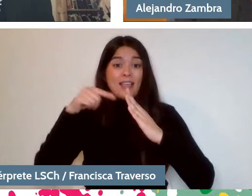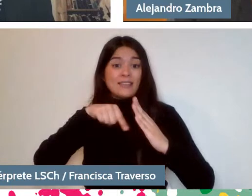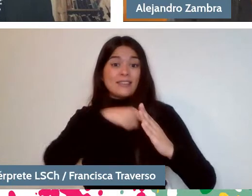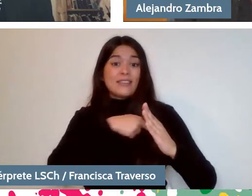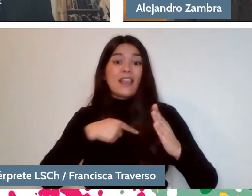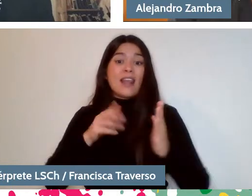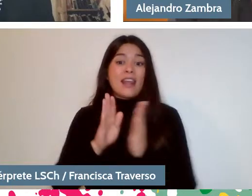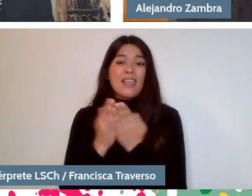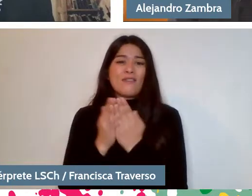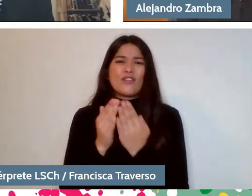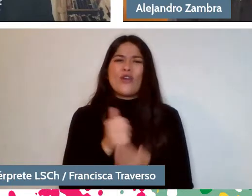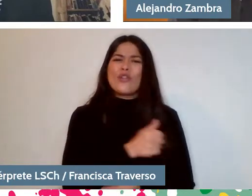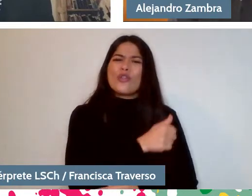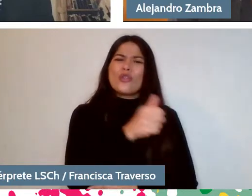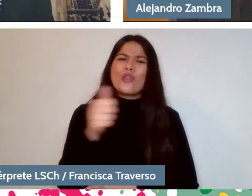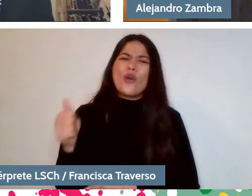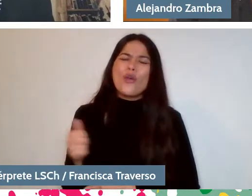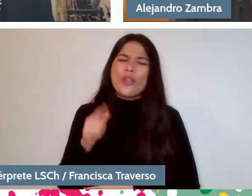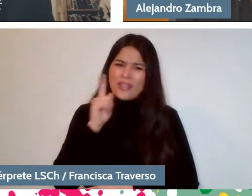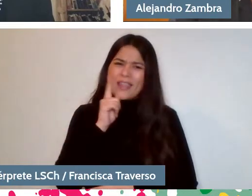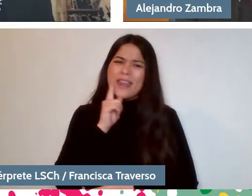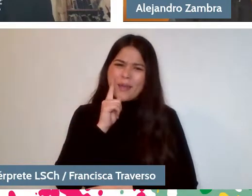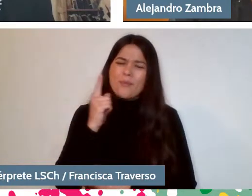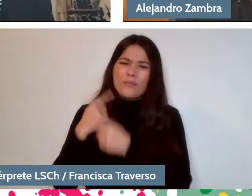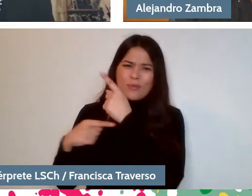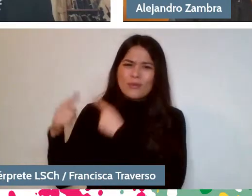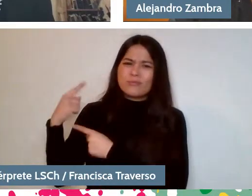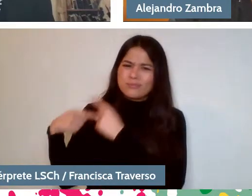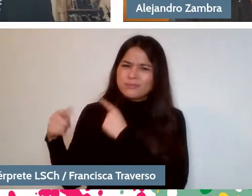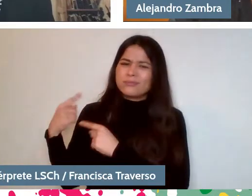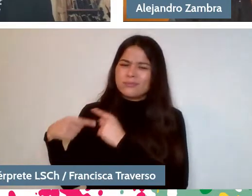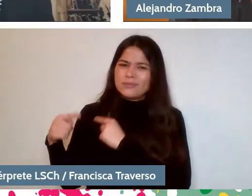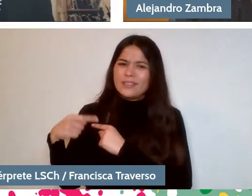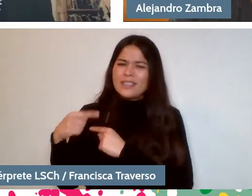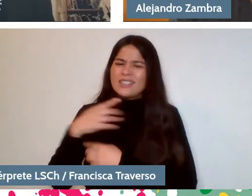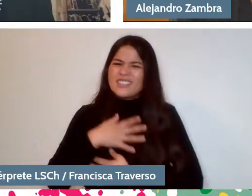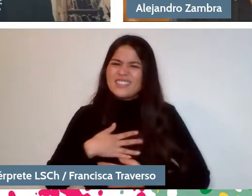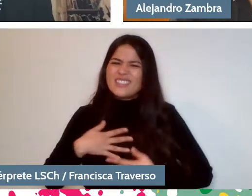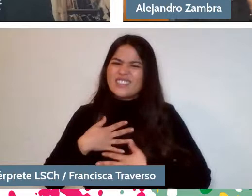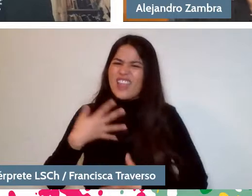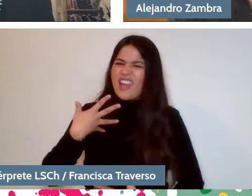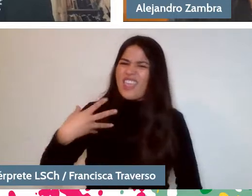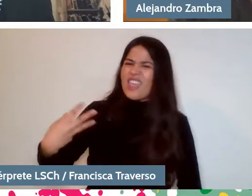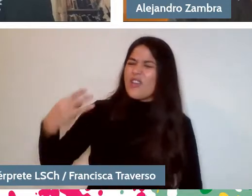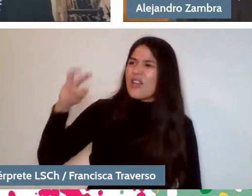and we were all children who had the feeling that their parents were the protagonists